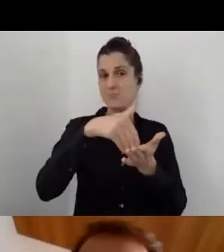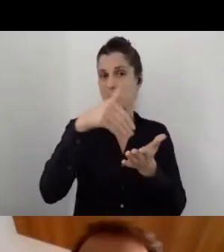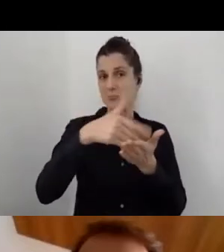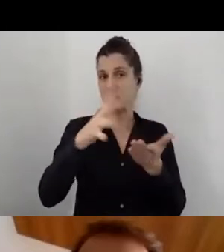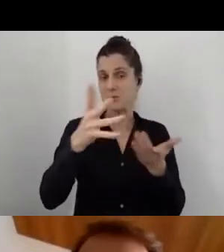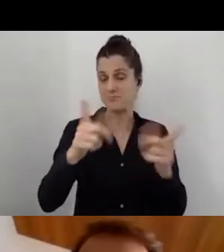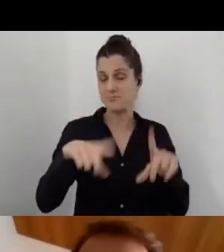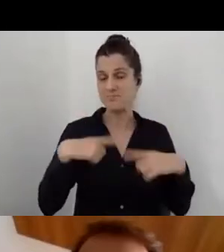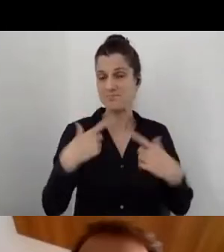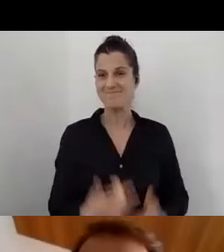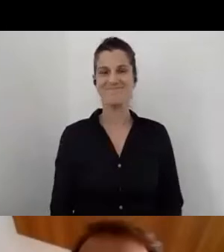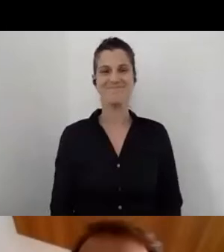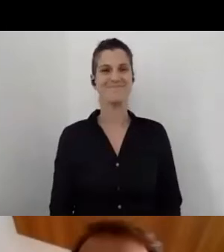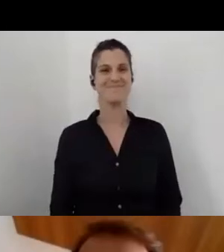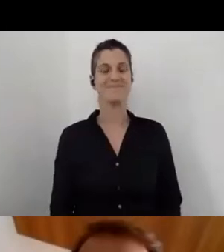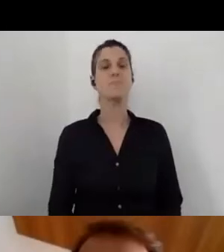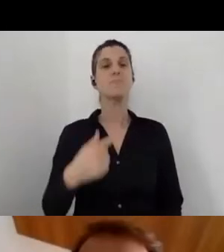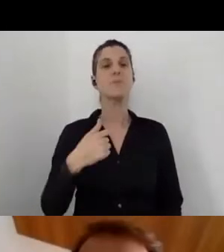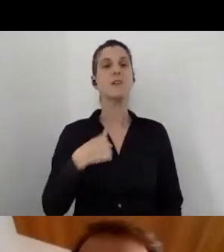I would like to thank again,